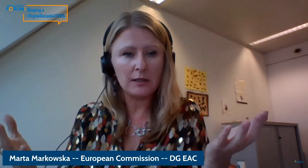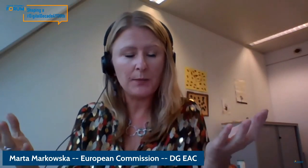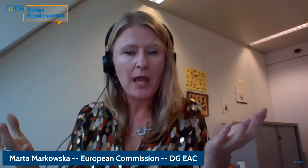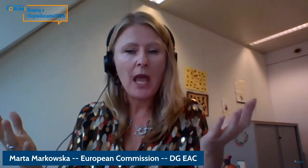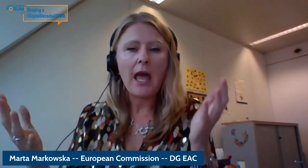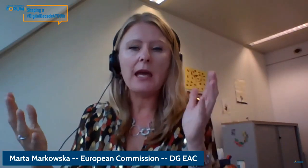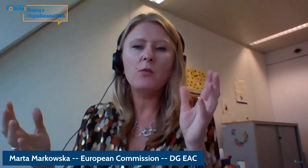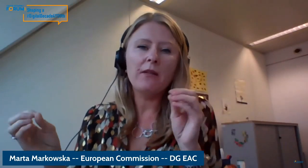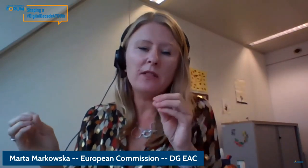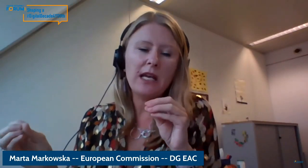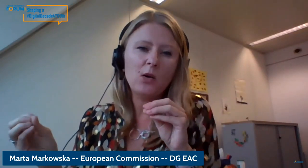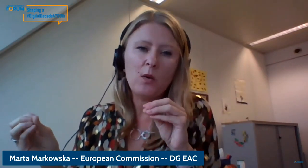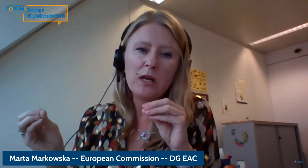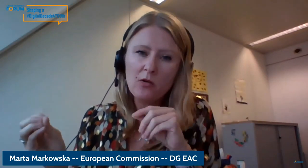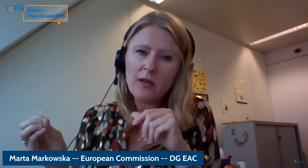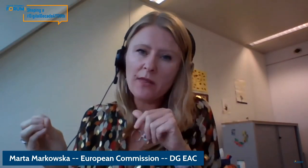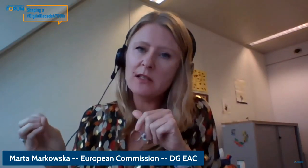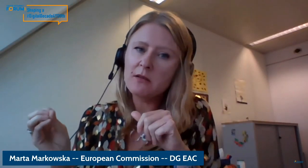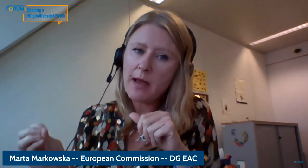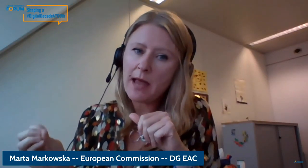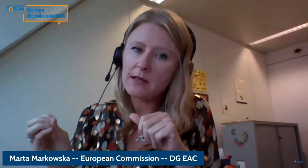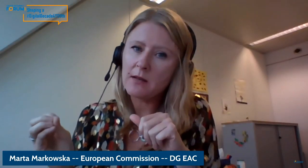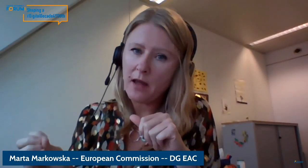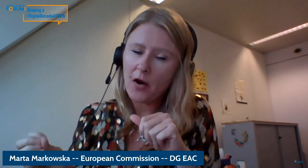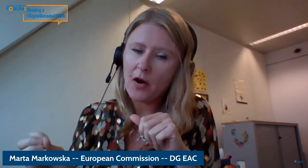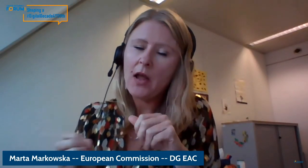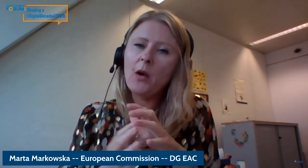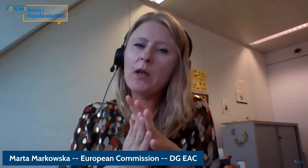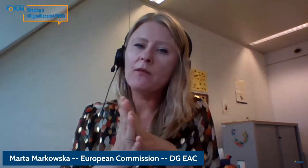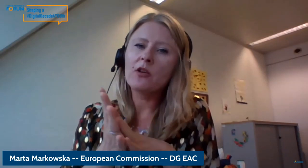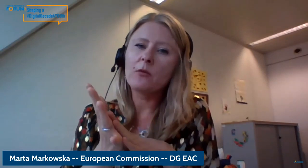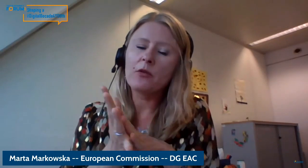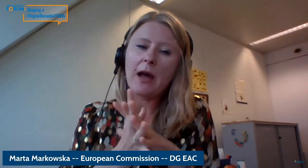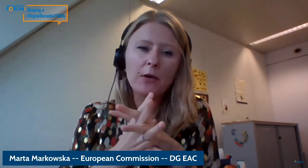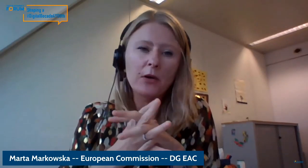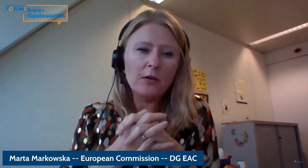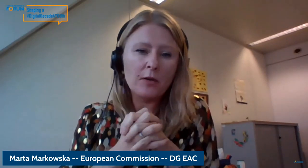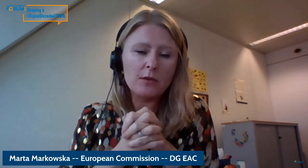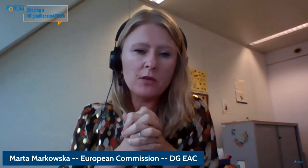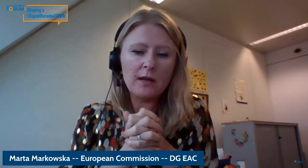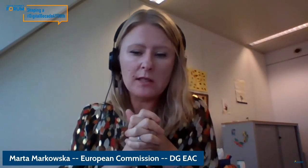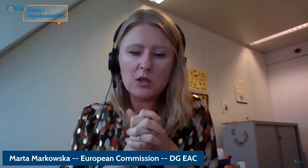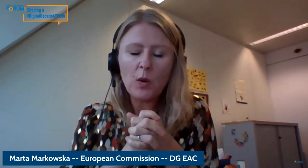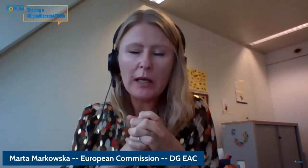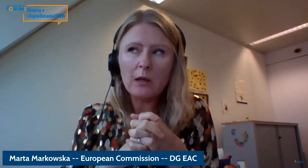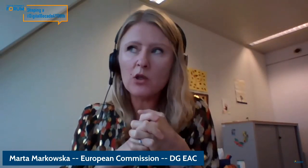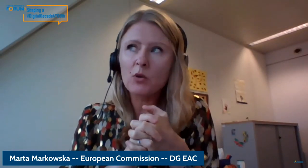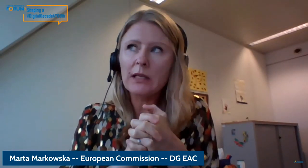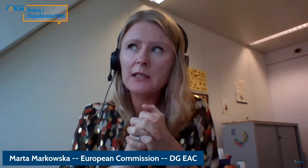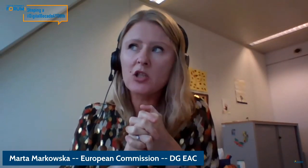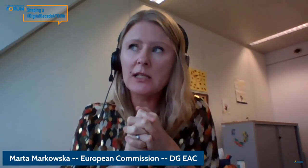We know that there is a demand there we have your barometer from 2020 that suggests